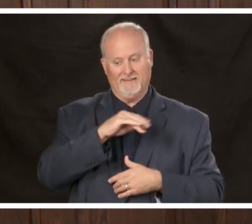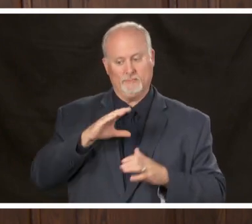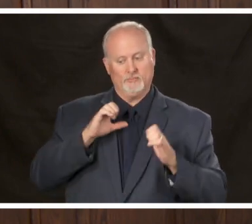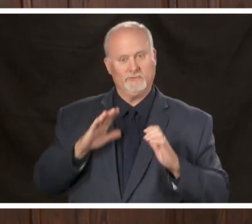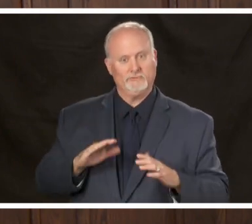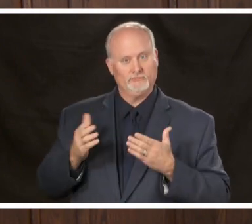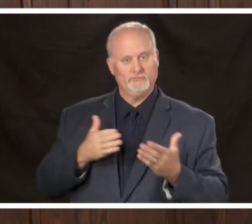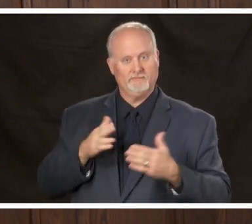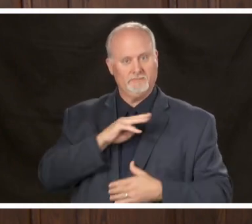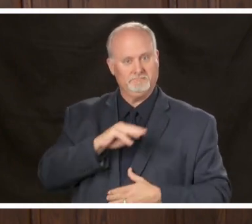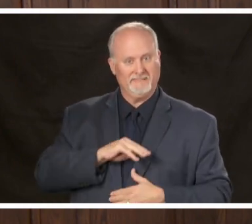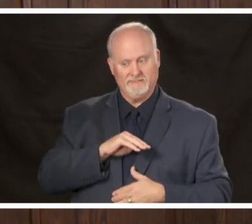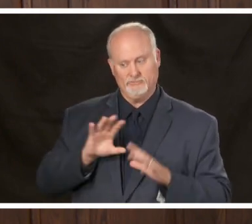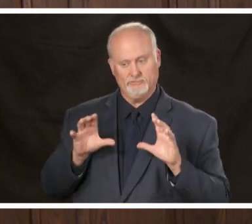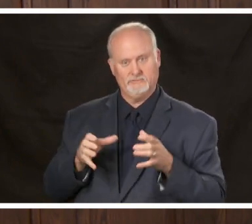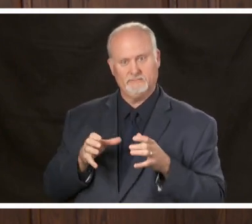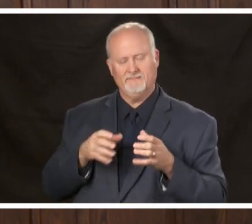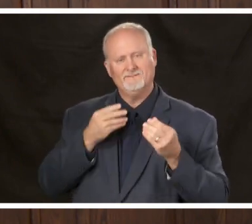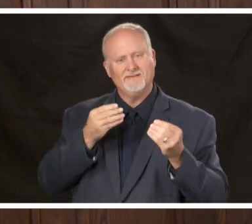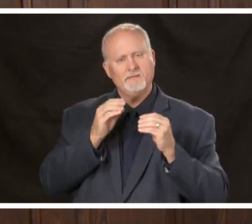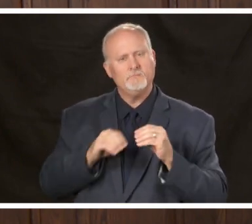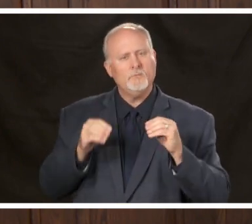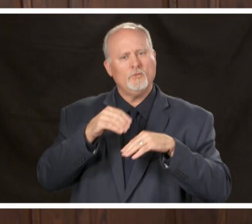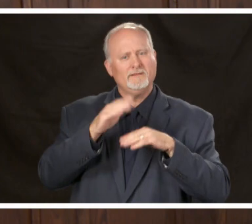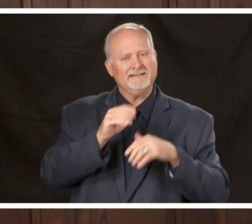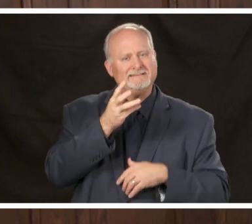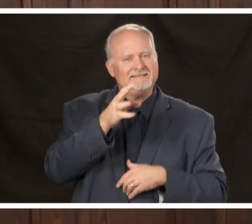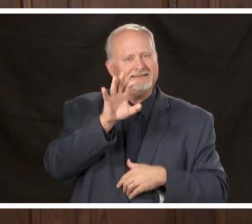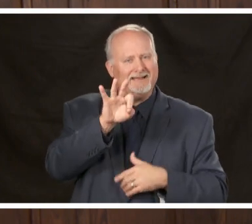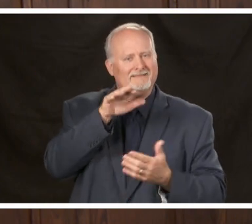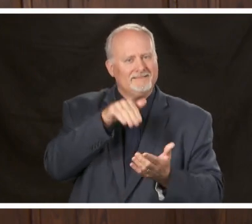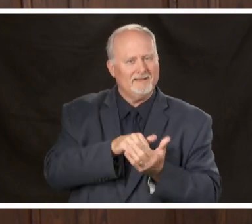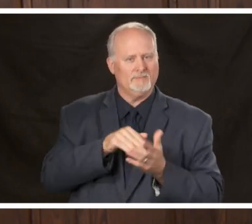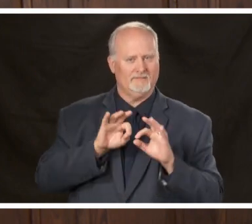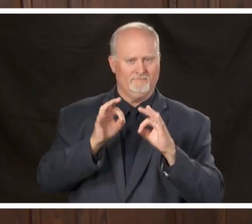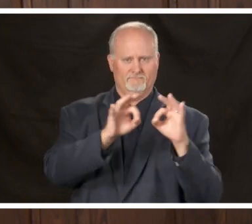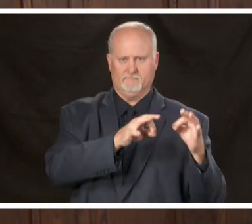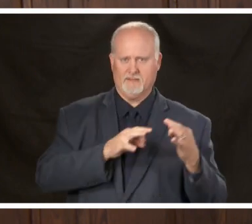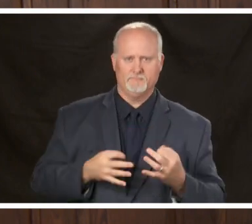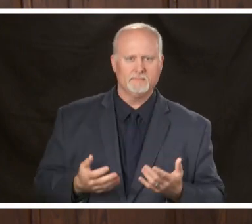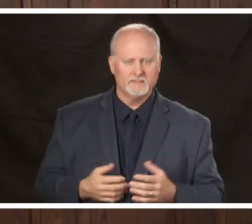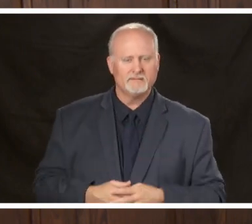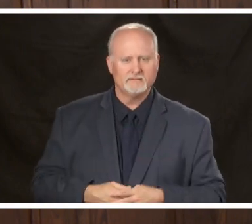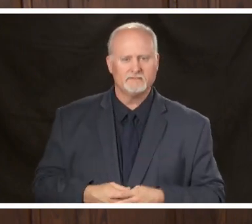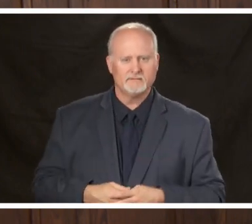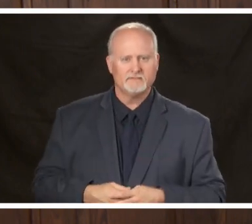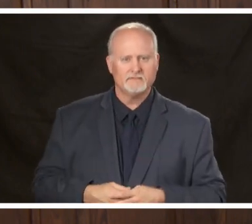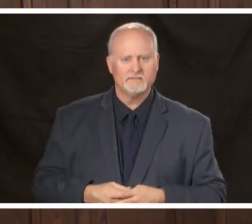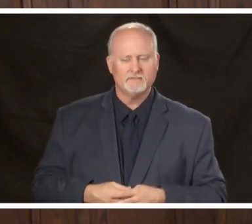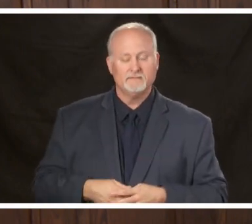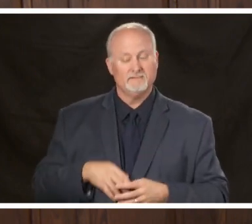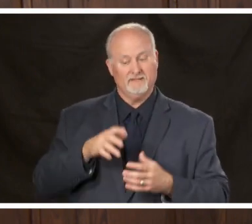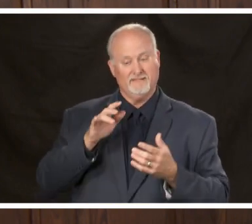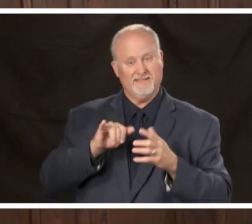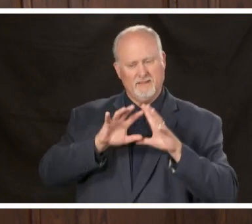have fed over 69 thousand families which amounted to two hundred and fifteen